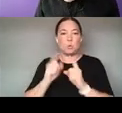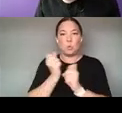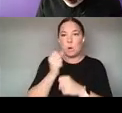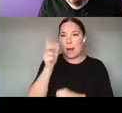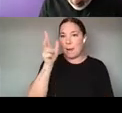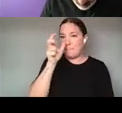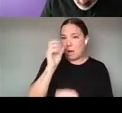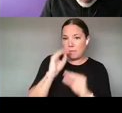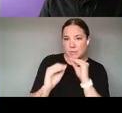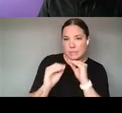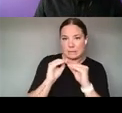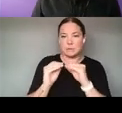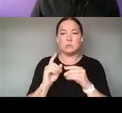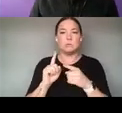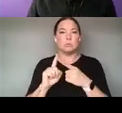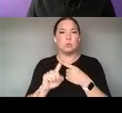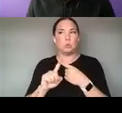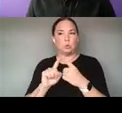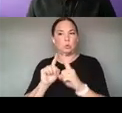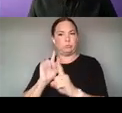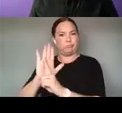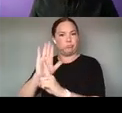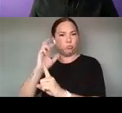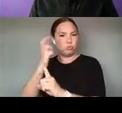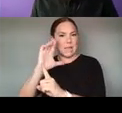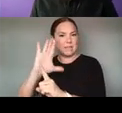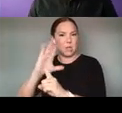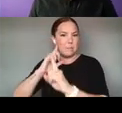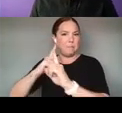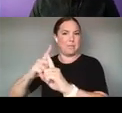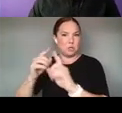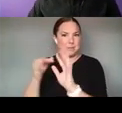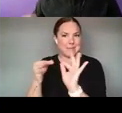TO, TO REALIZE WHAT THEIR MISSION STATEMENT IS. GATHERING PEOPLE TOGETHER LIKE THIS WHEN THE